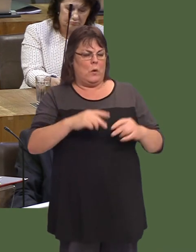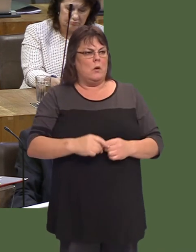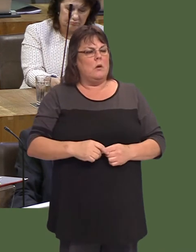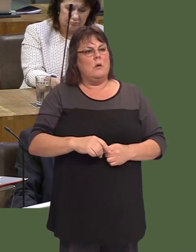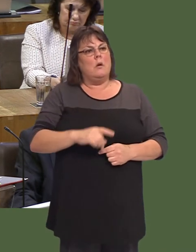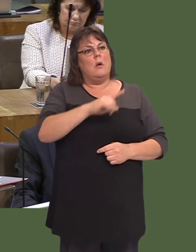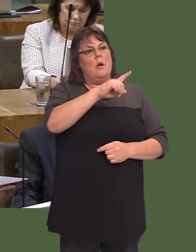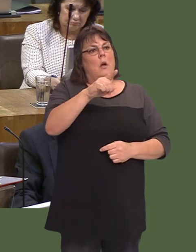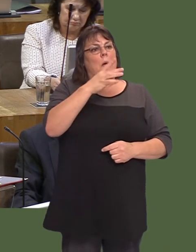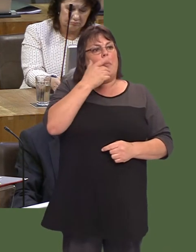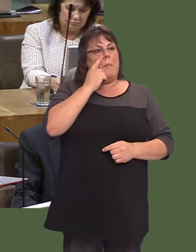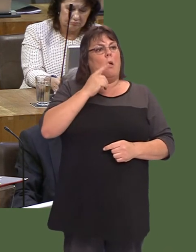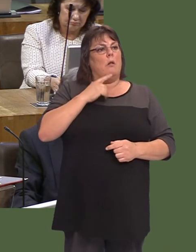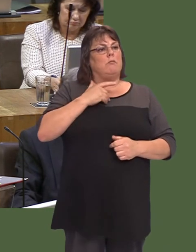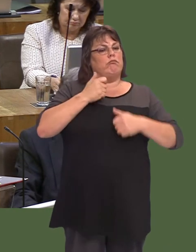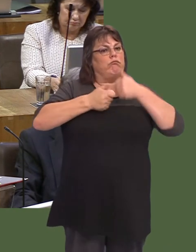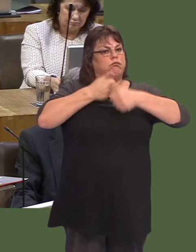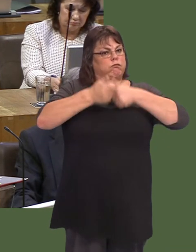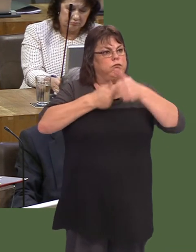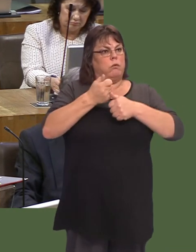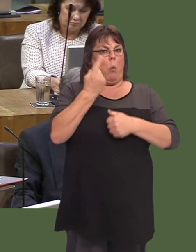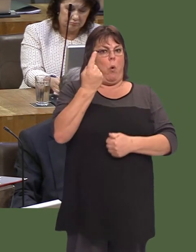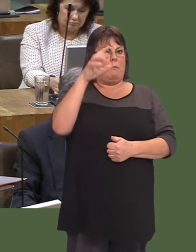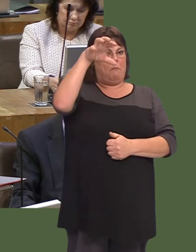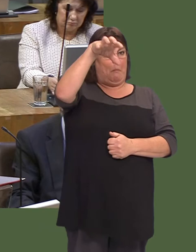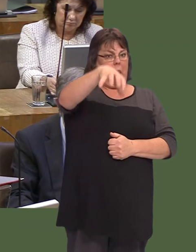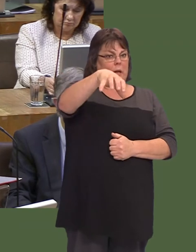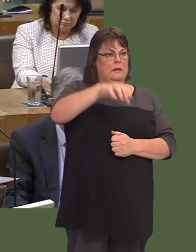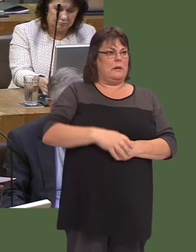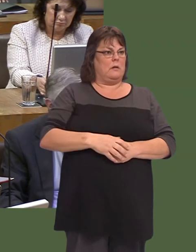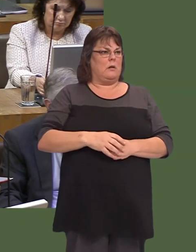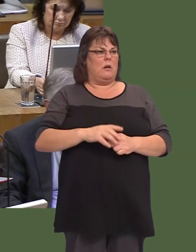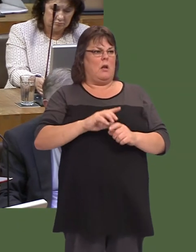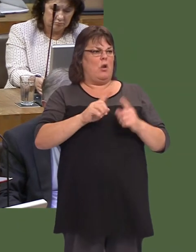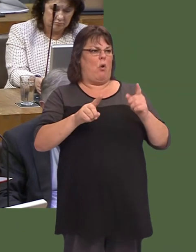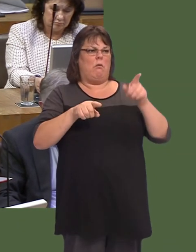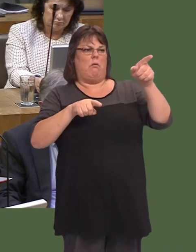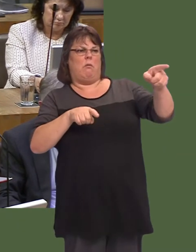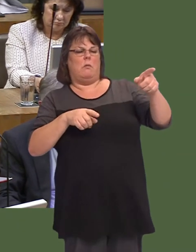llall, yr unig ffordd y gallwch chi ddelio ag e yw sefydlu panel annibynnol. Dynaín gwmws sydd wedi digwydd.